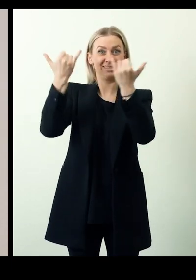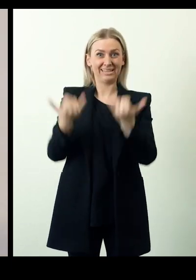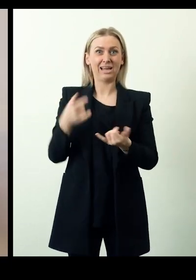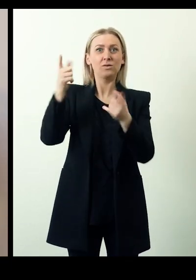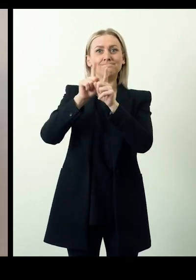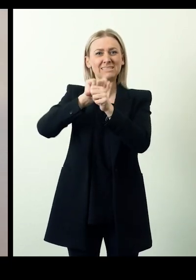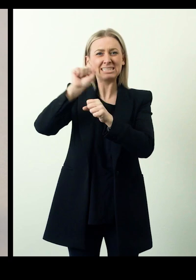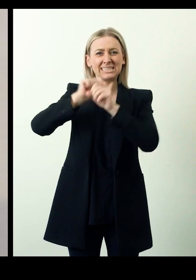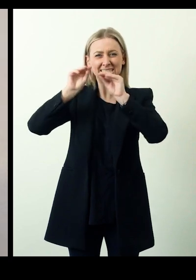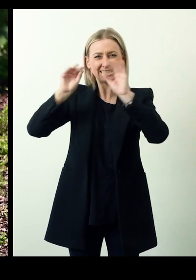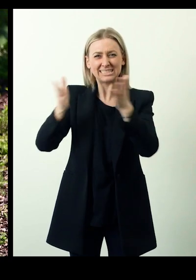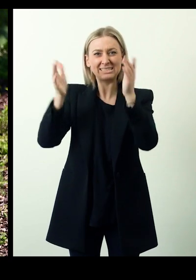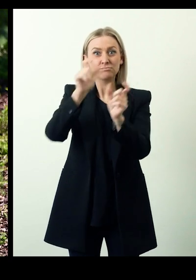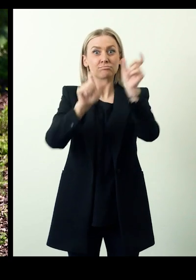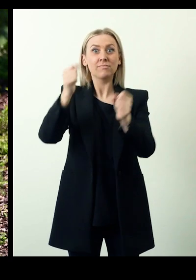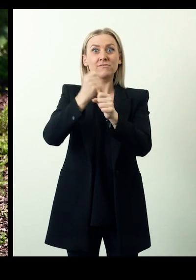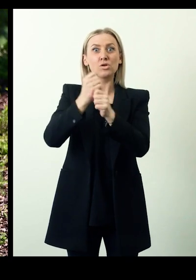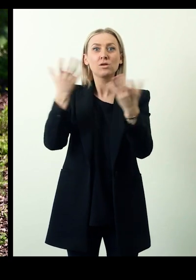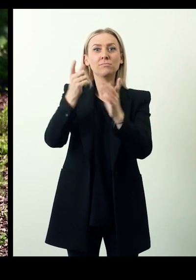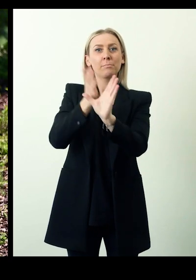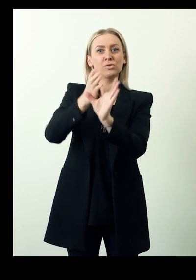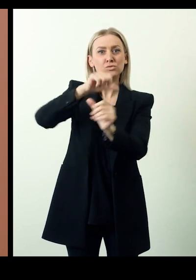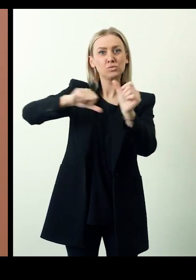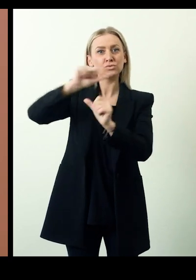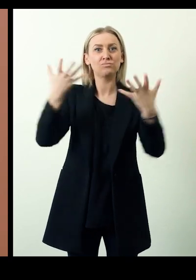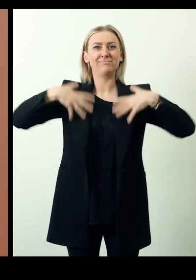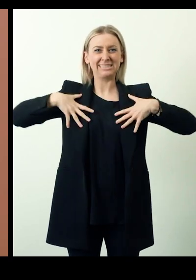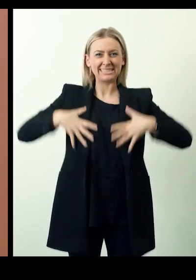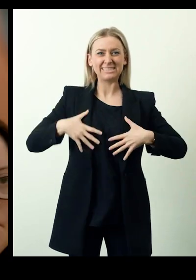It employs people with psychosocial impairments and provides them with multiple professional training.